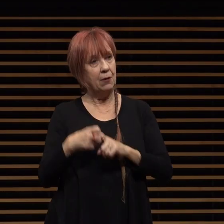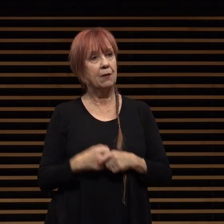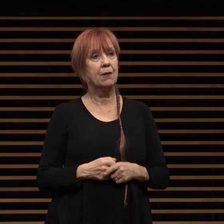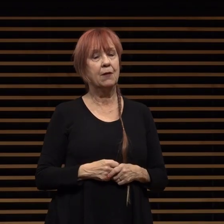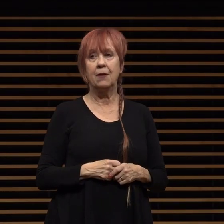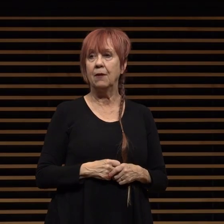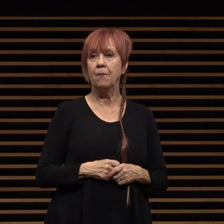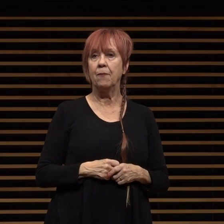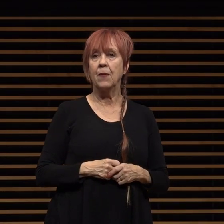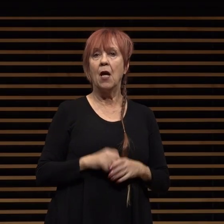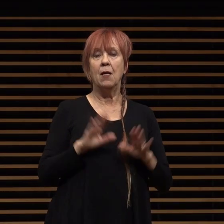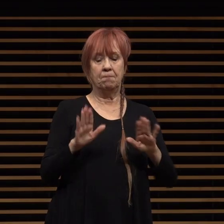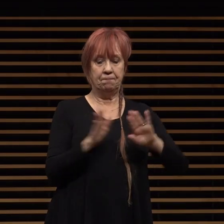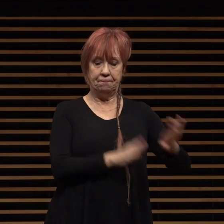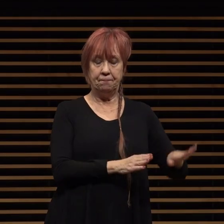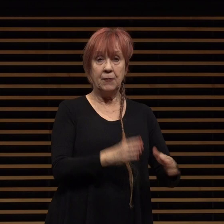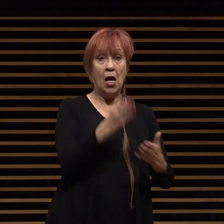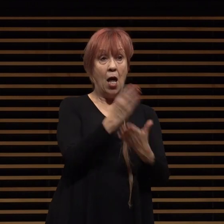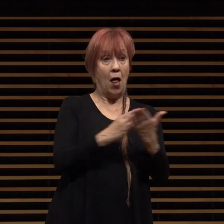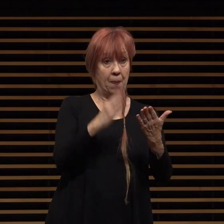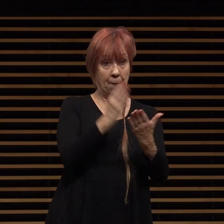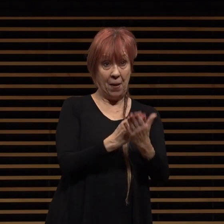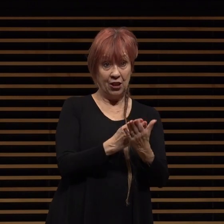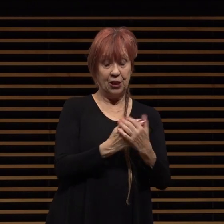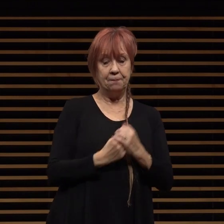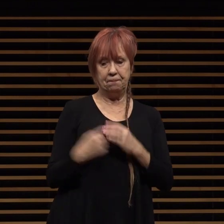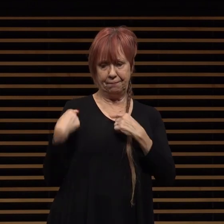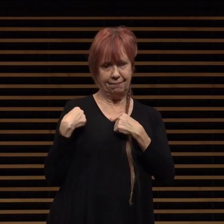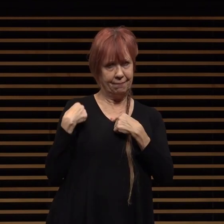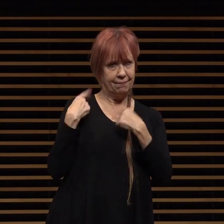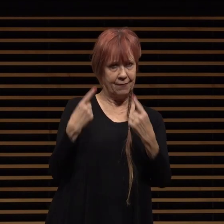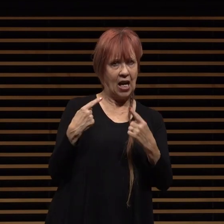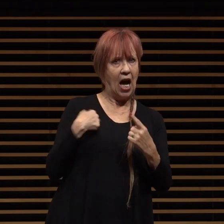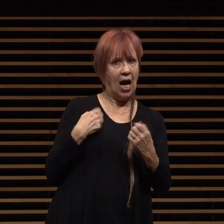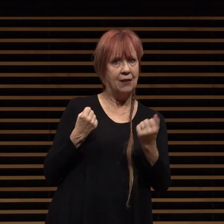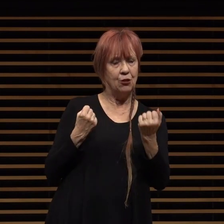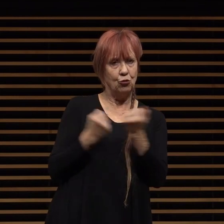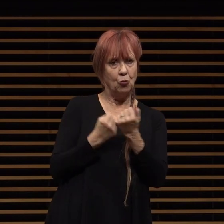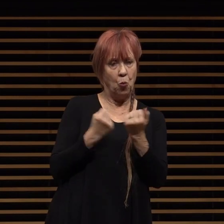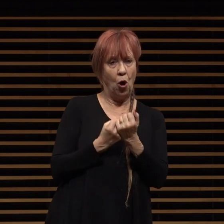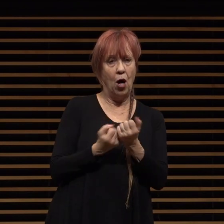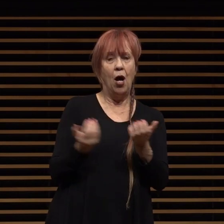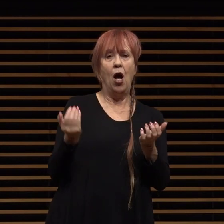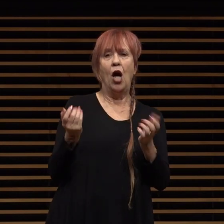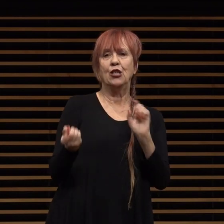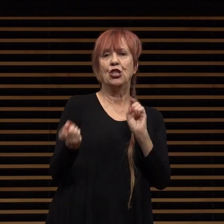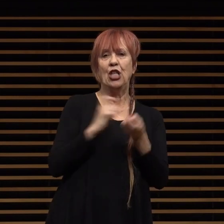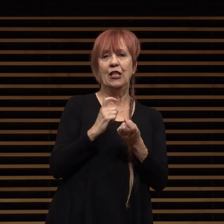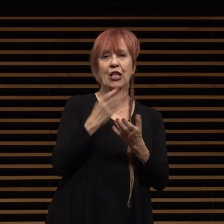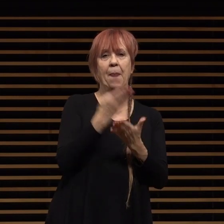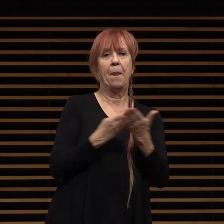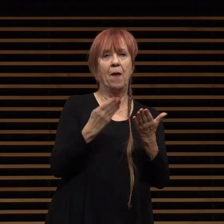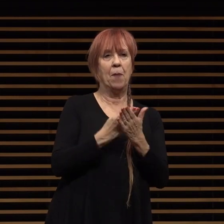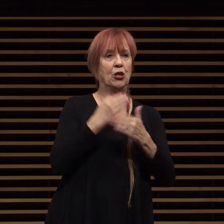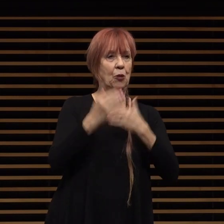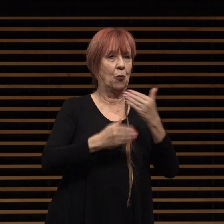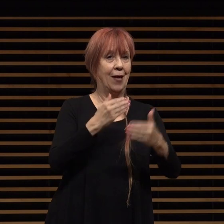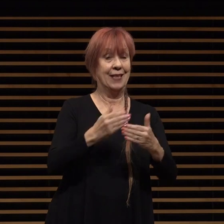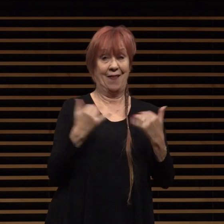the budget you know for for some time i've advocated for a revamped budget process